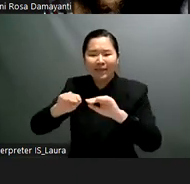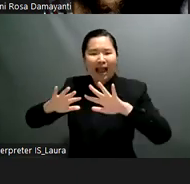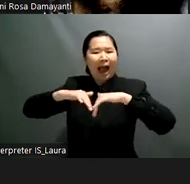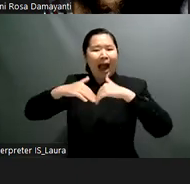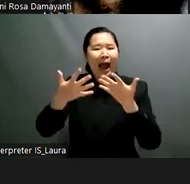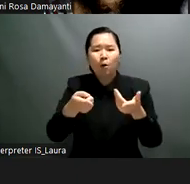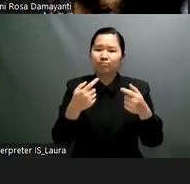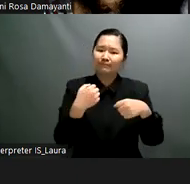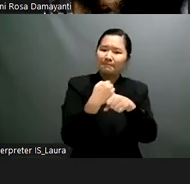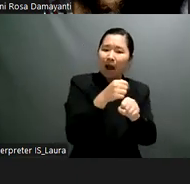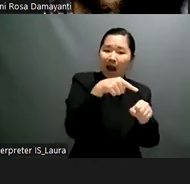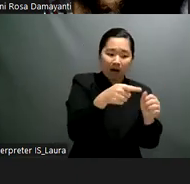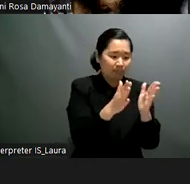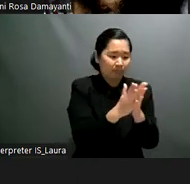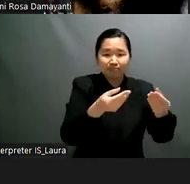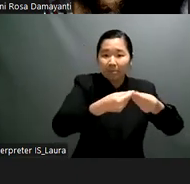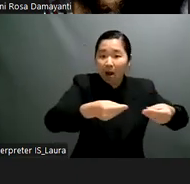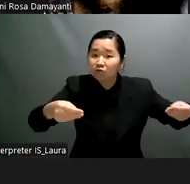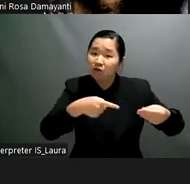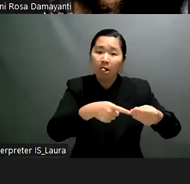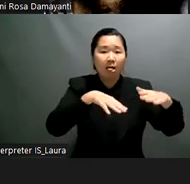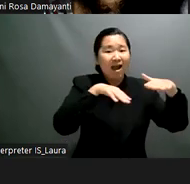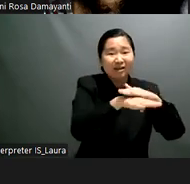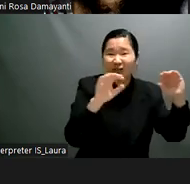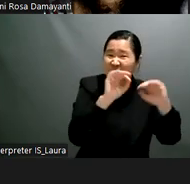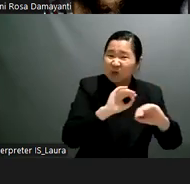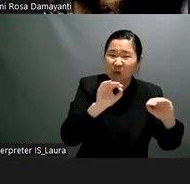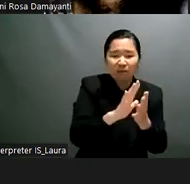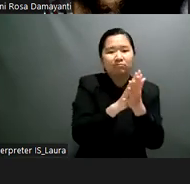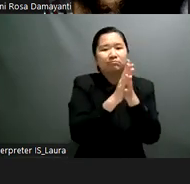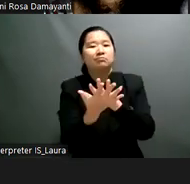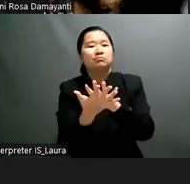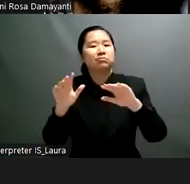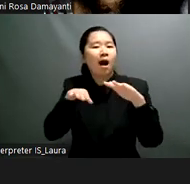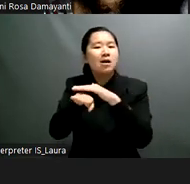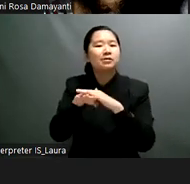final note i'd like to point to a potential of the digital classroom for students with disabilities